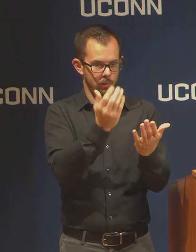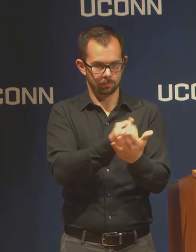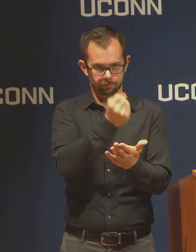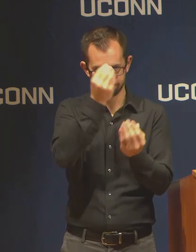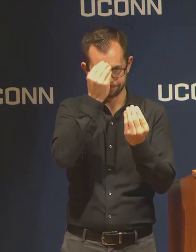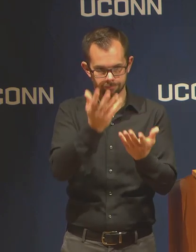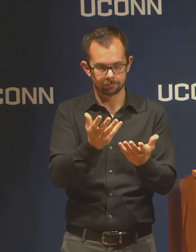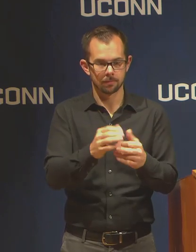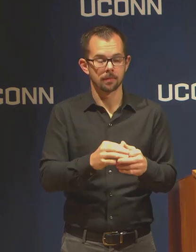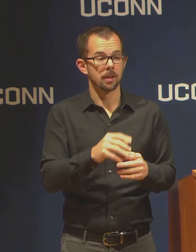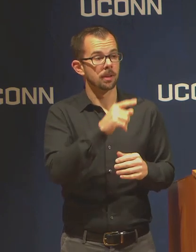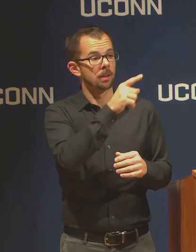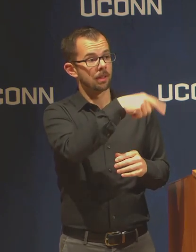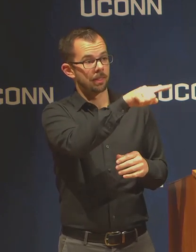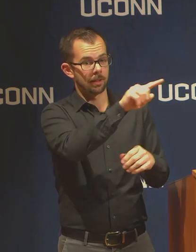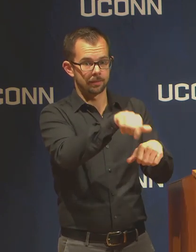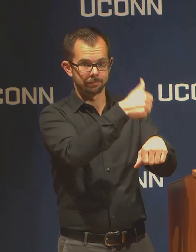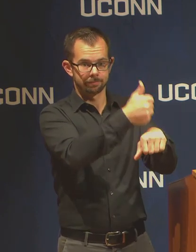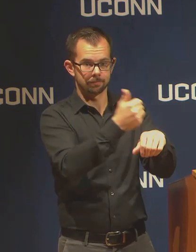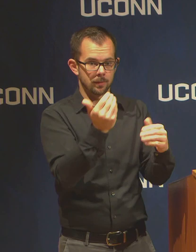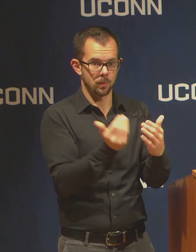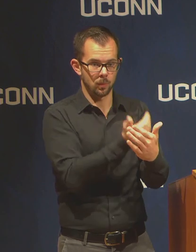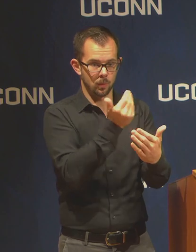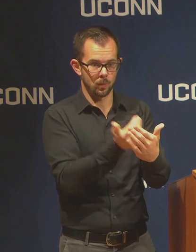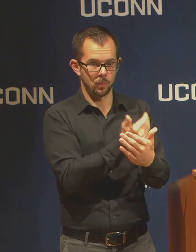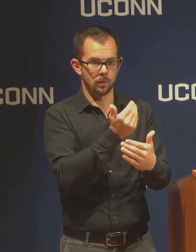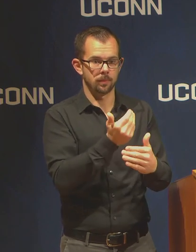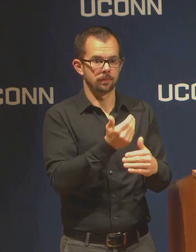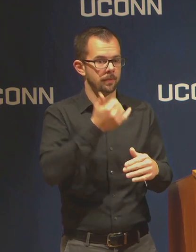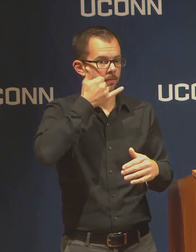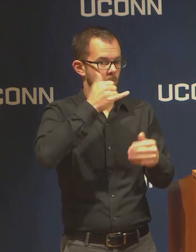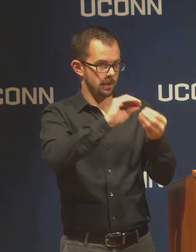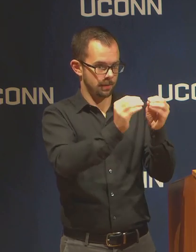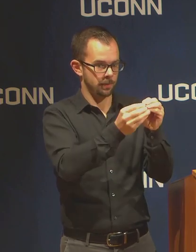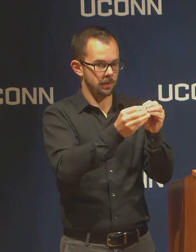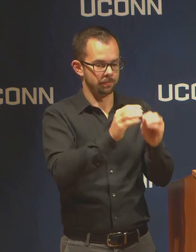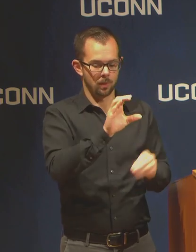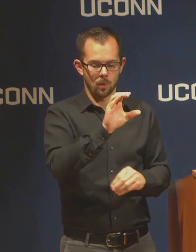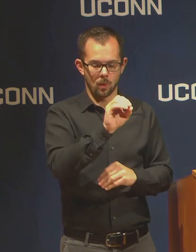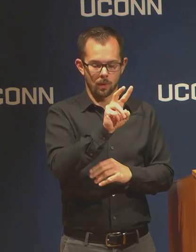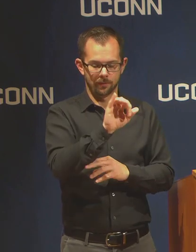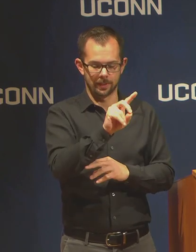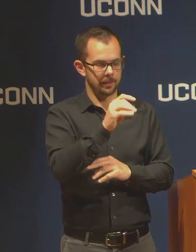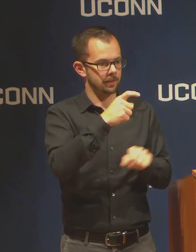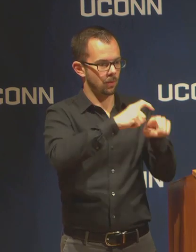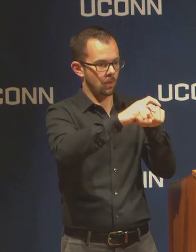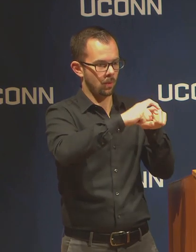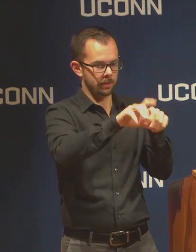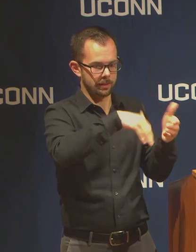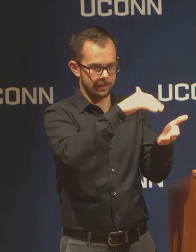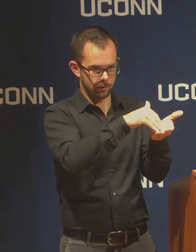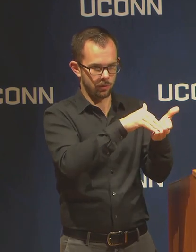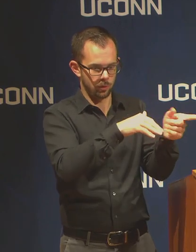UCONN Health COVID call center, they'll take questions from,